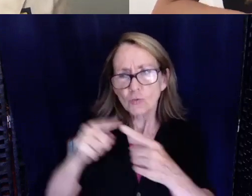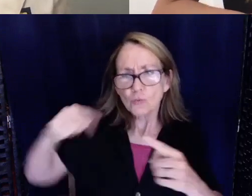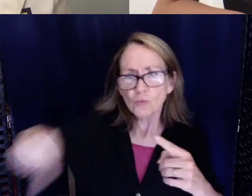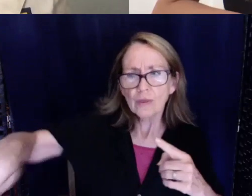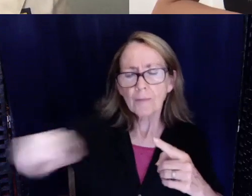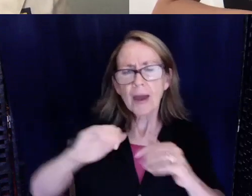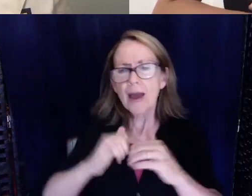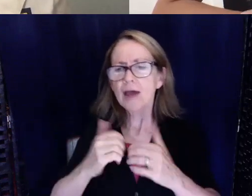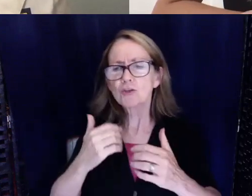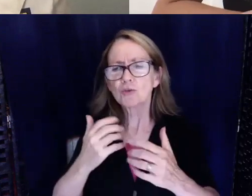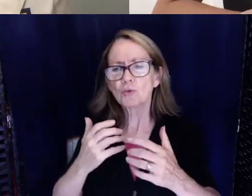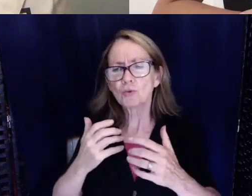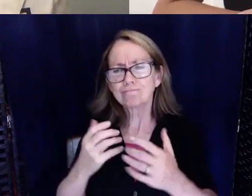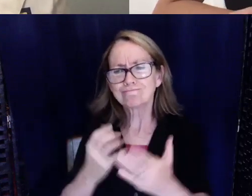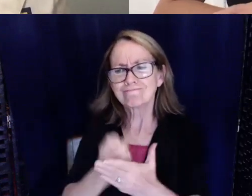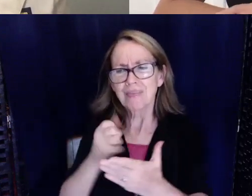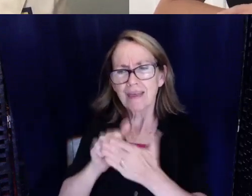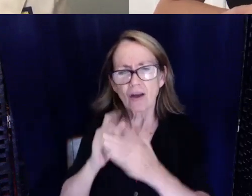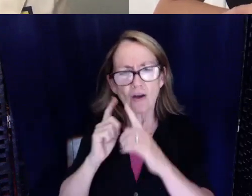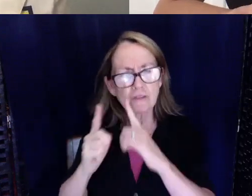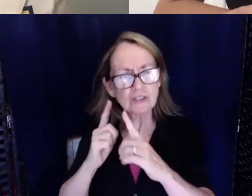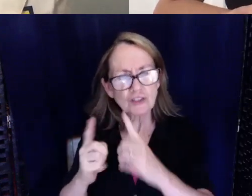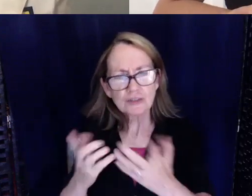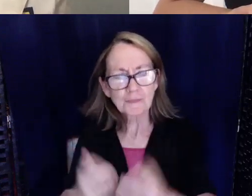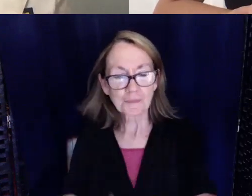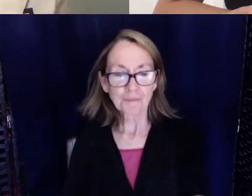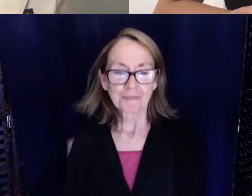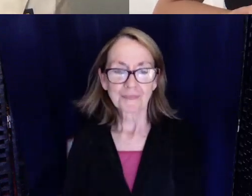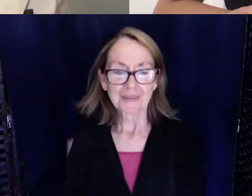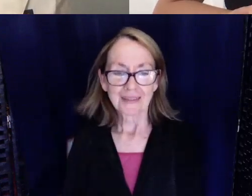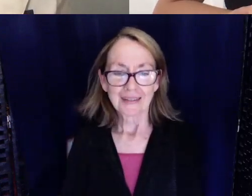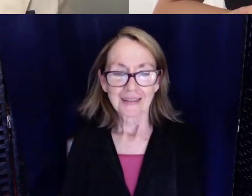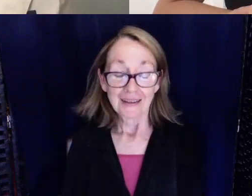those kinds of conversations with them? I guess I could start off with a